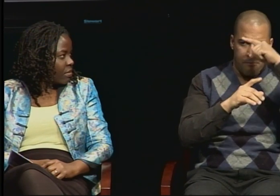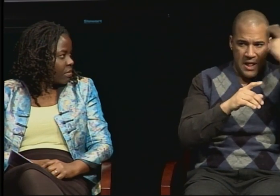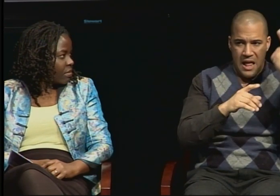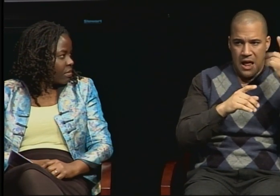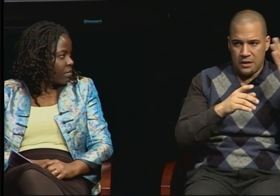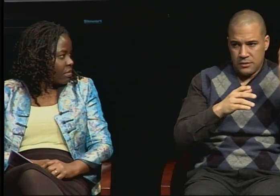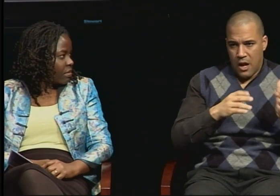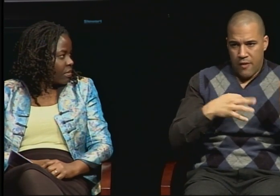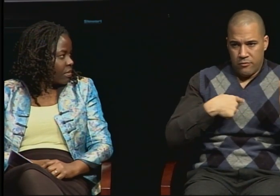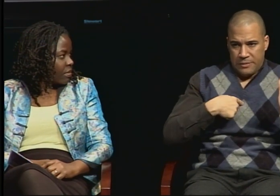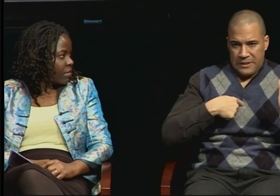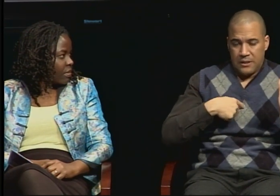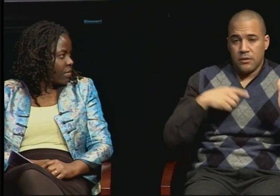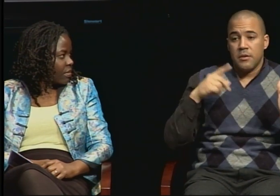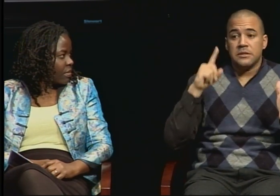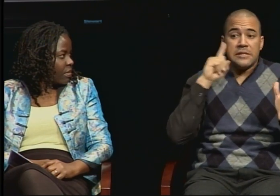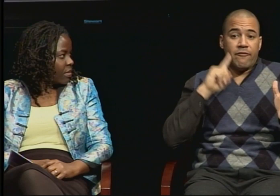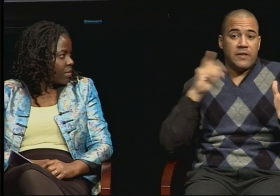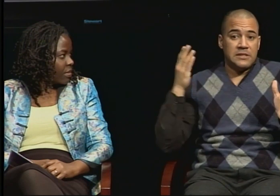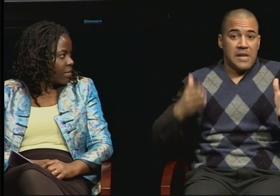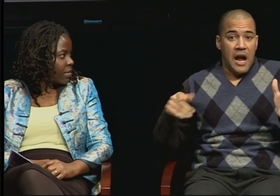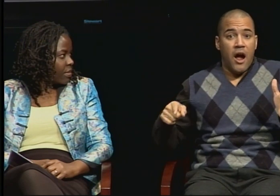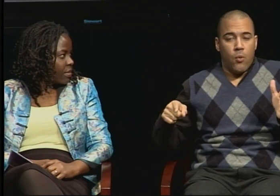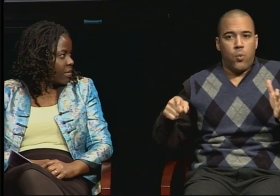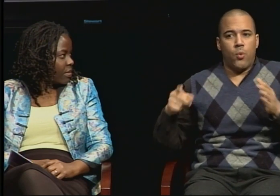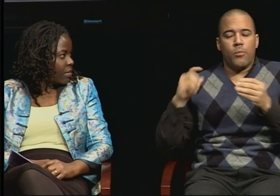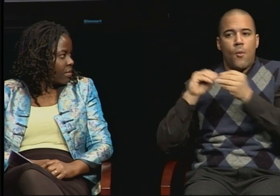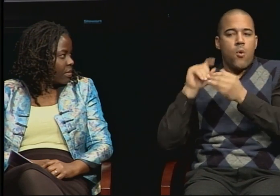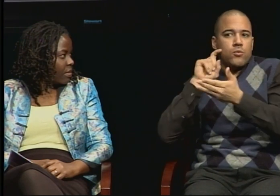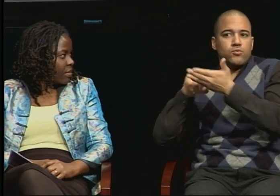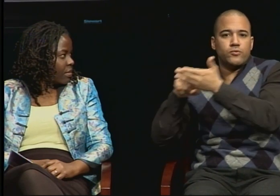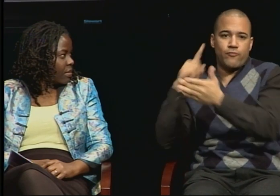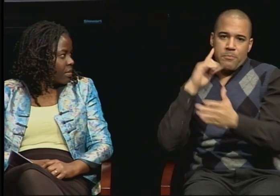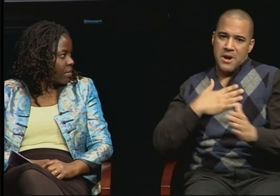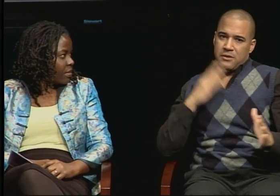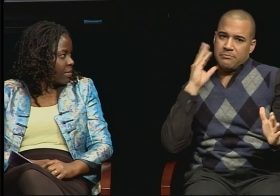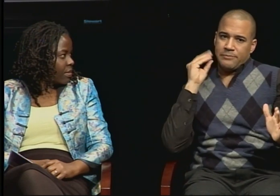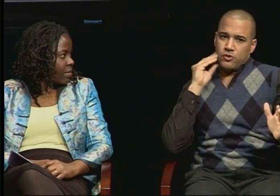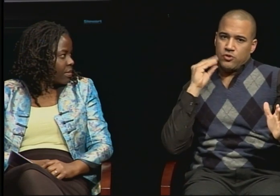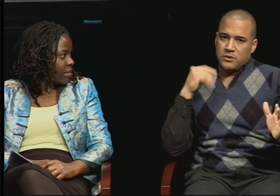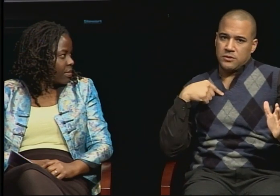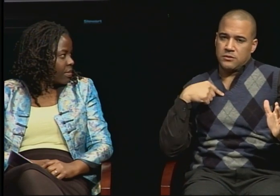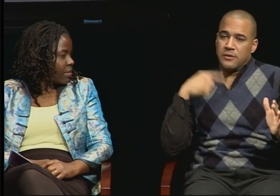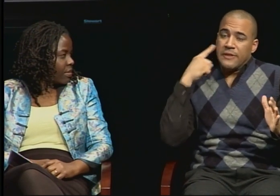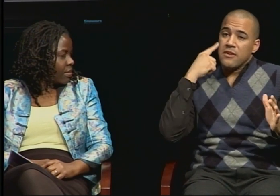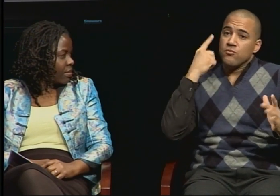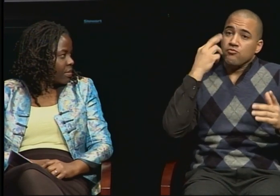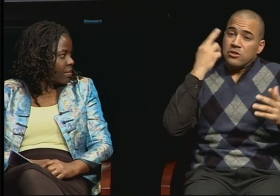I was facing as a deaf man. And dealing with the diversity.